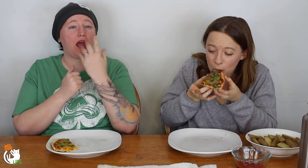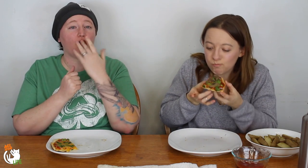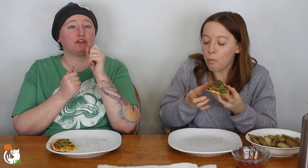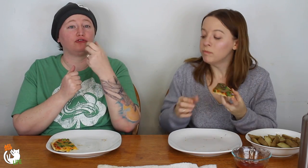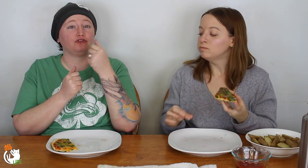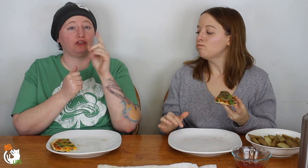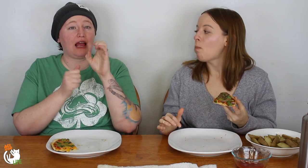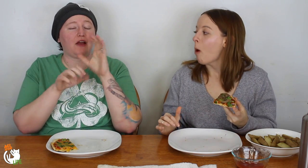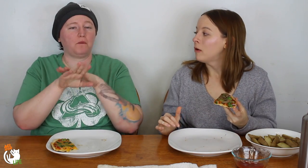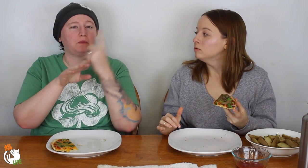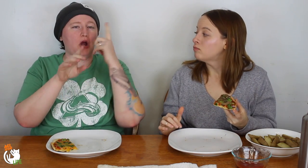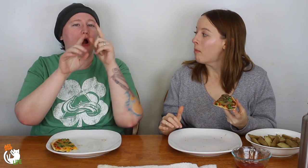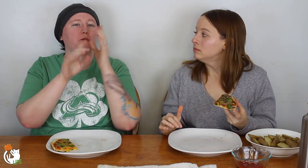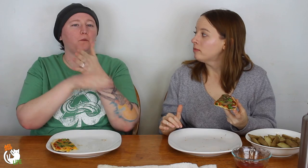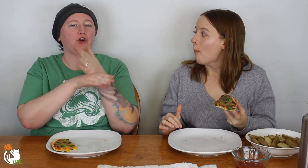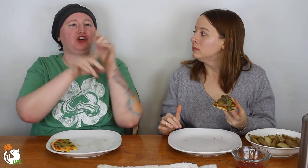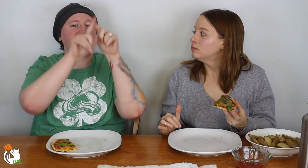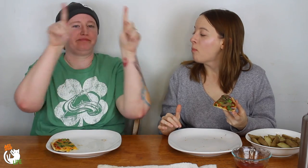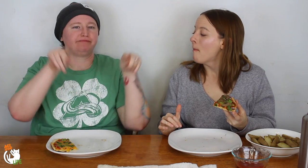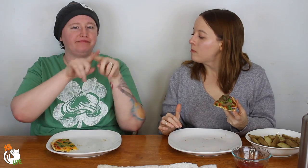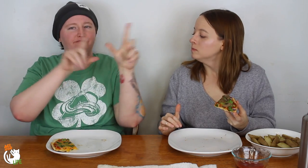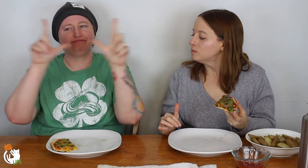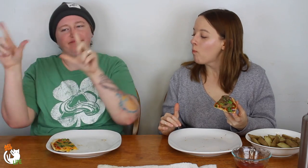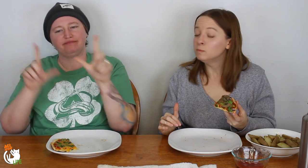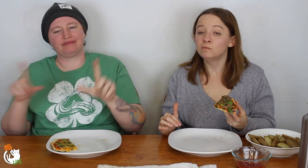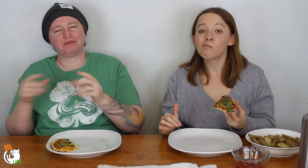Like one color shade was on one piece of wood